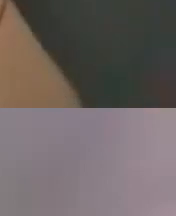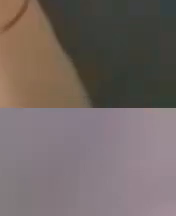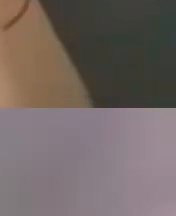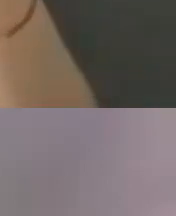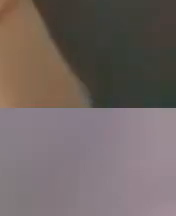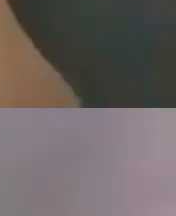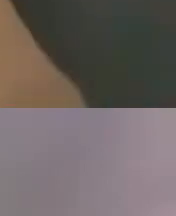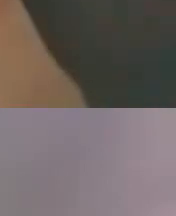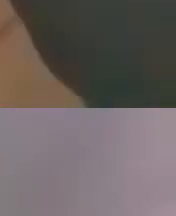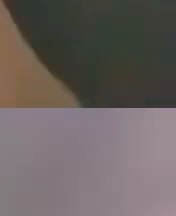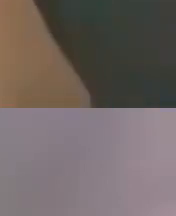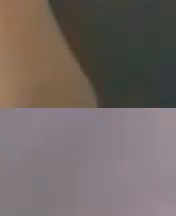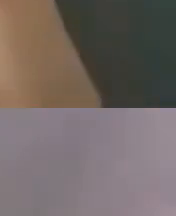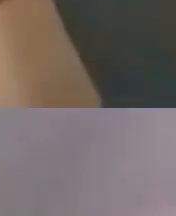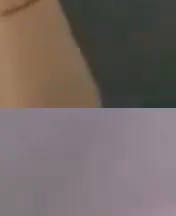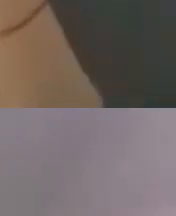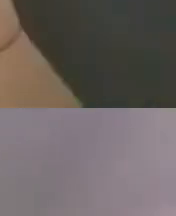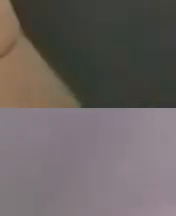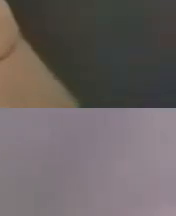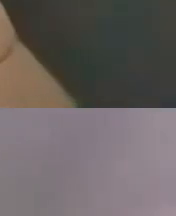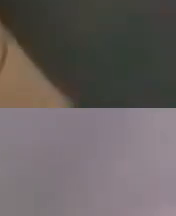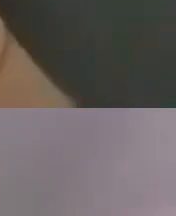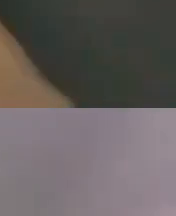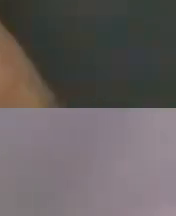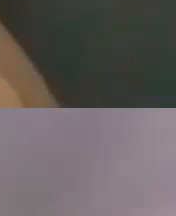we'll certainly try to point you in the right direction if it's not something we directly do